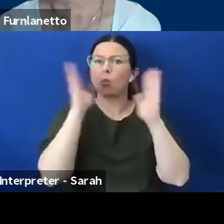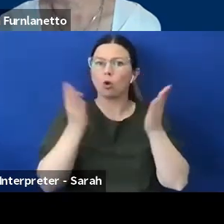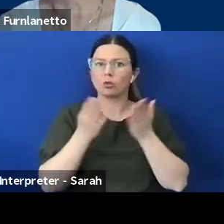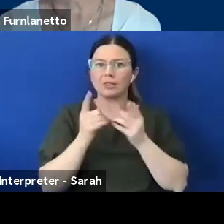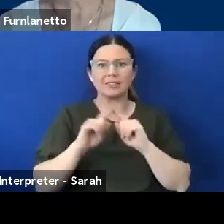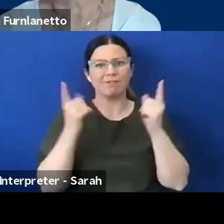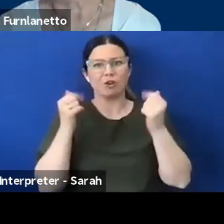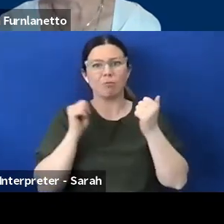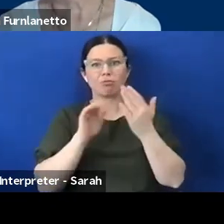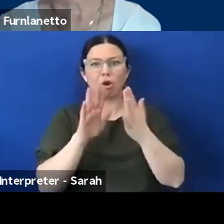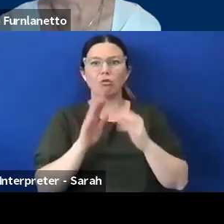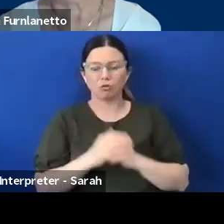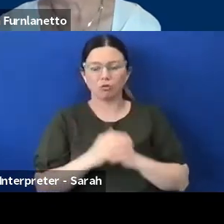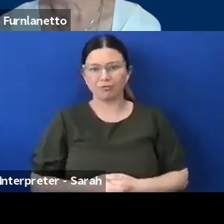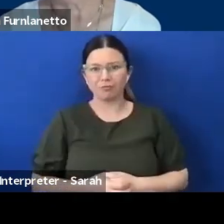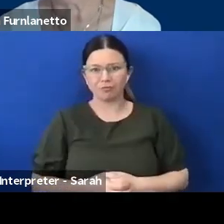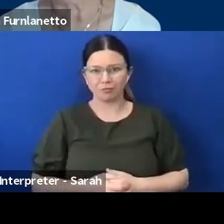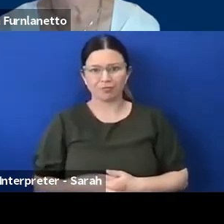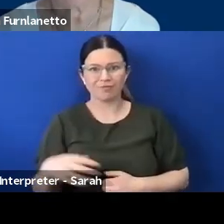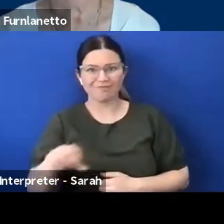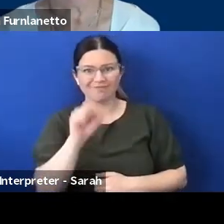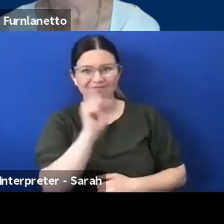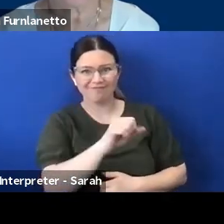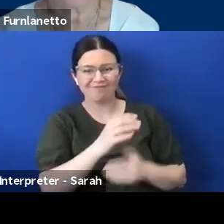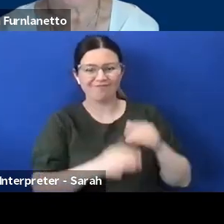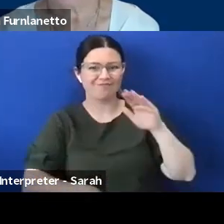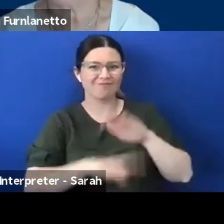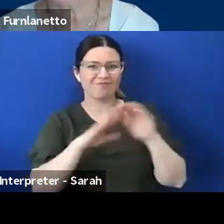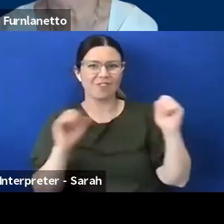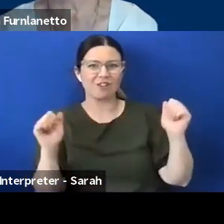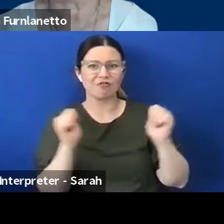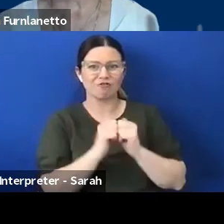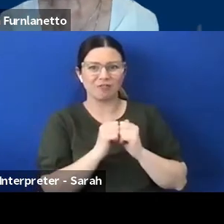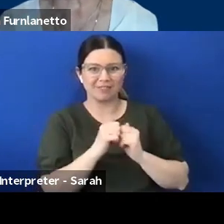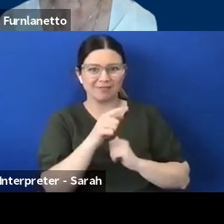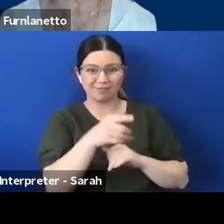absolutely, couldn't agree more. Prior to the pandemic it was said oh